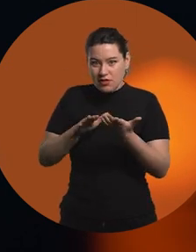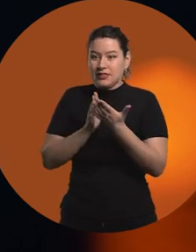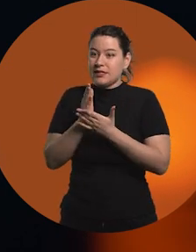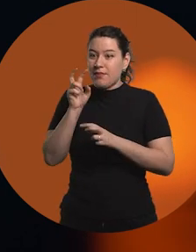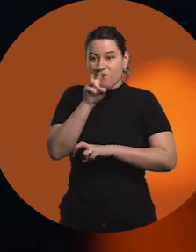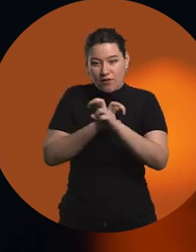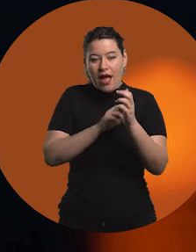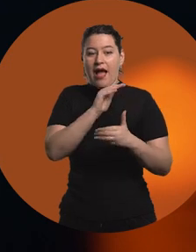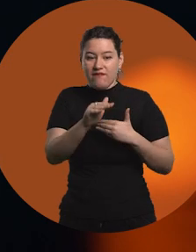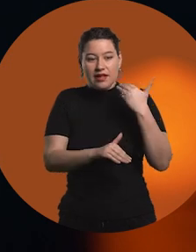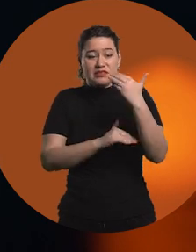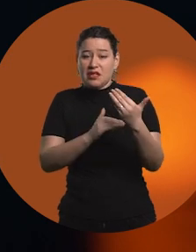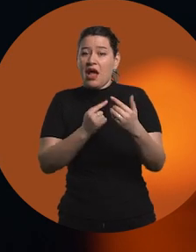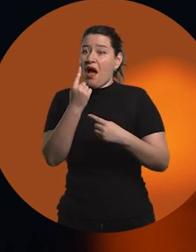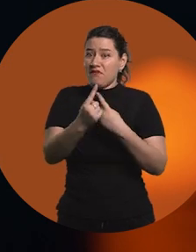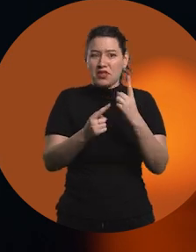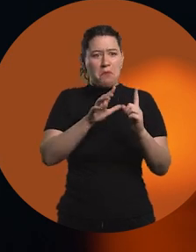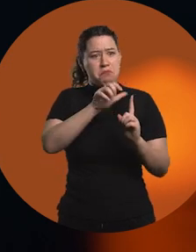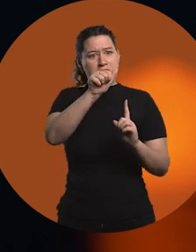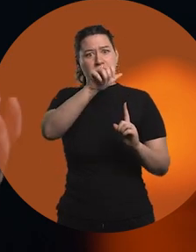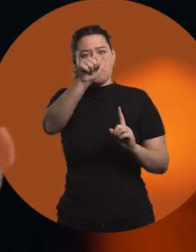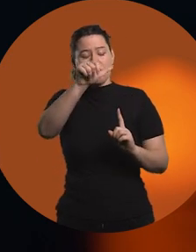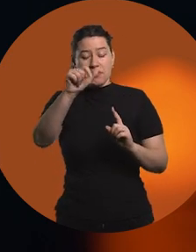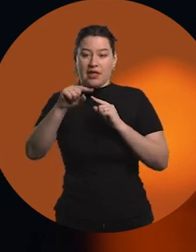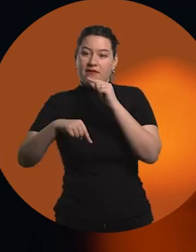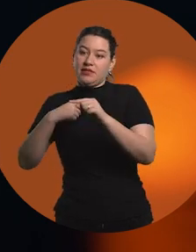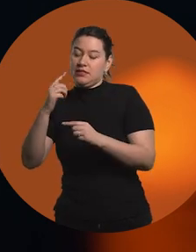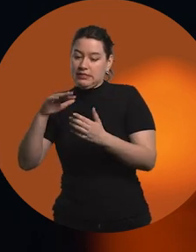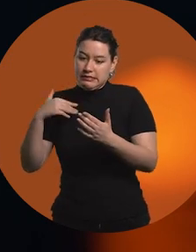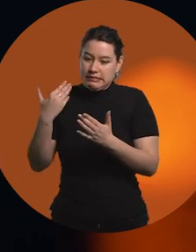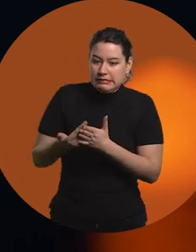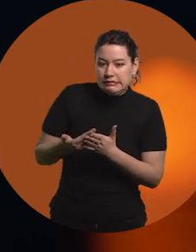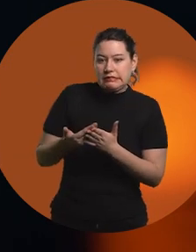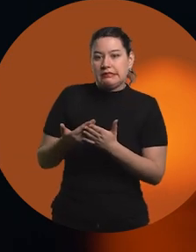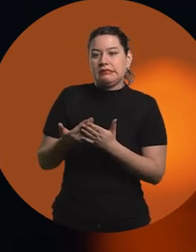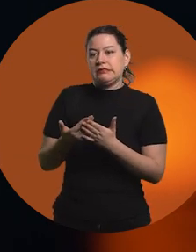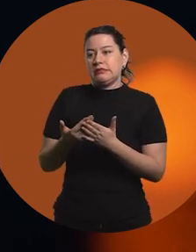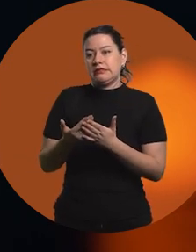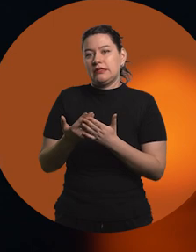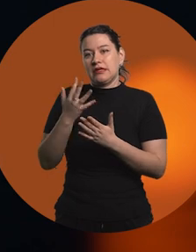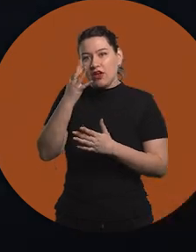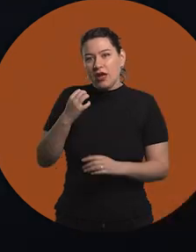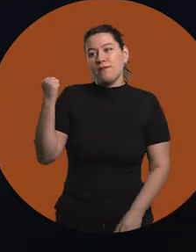Obviously, you always try to move forward. There are things that go extremely well and others that you hope will turn out well but don't.